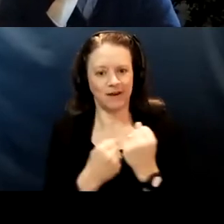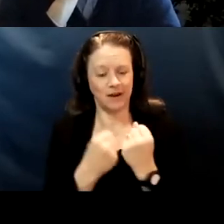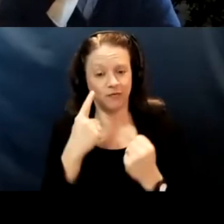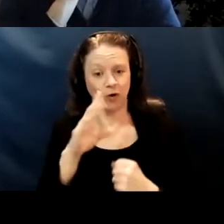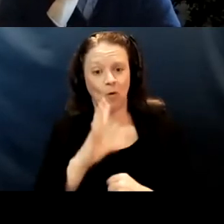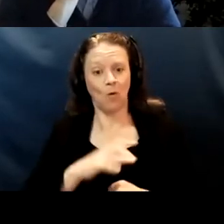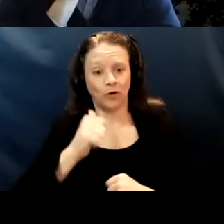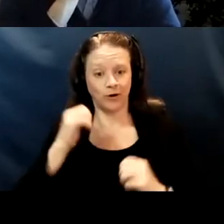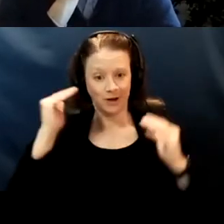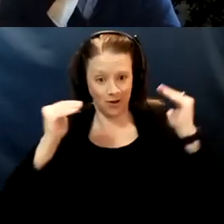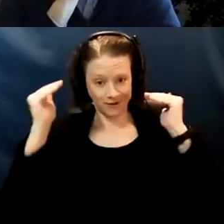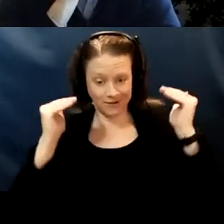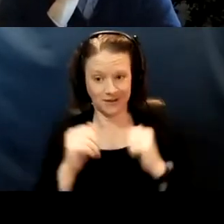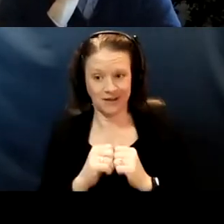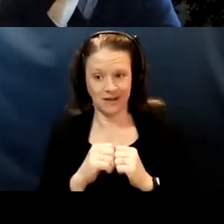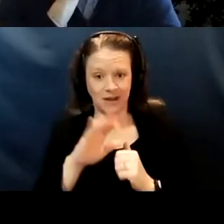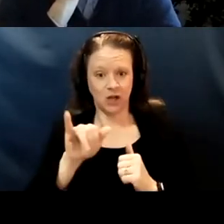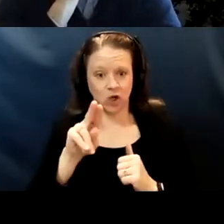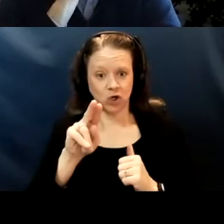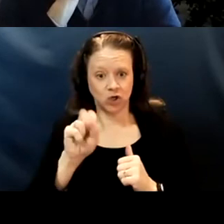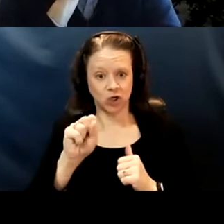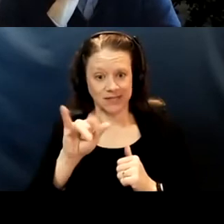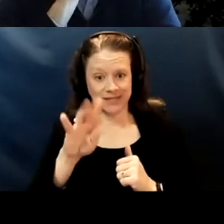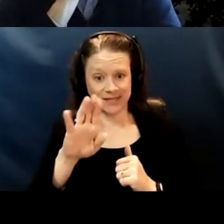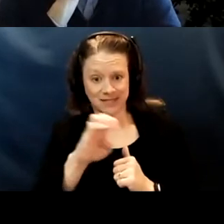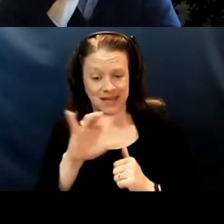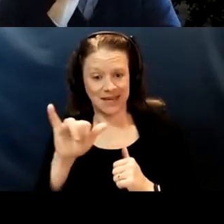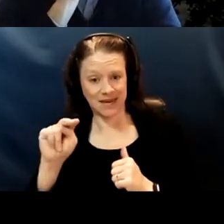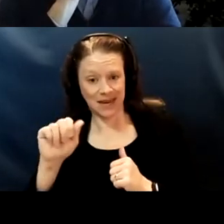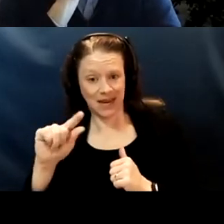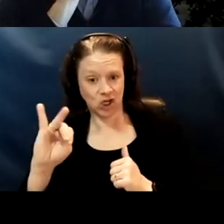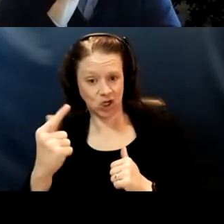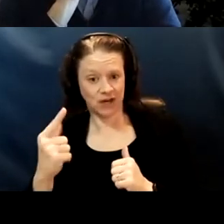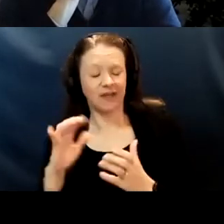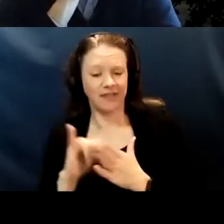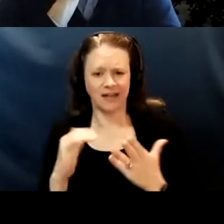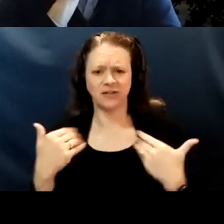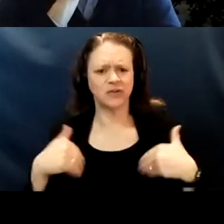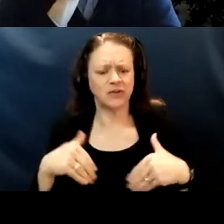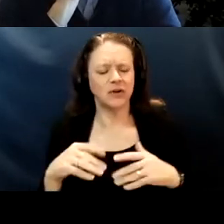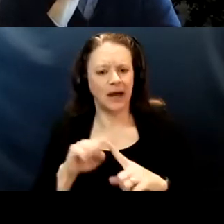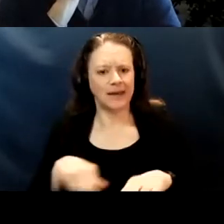Justice in Aging as a national legal advocacy organization. With a kind of heavy California bent.